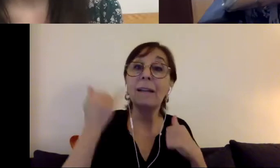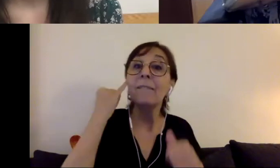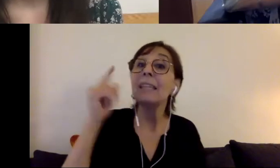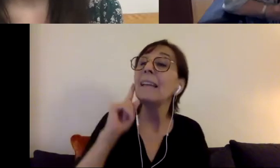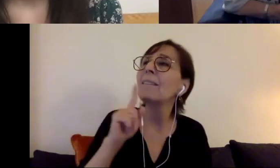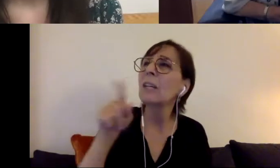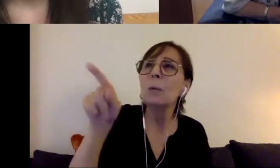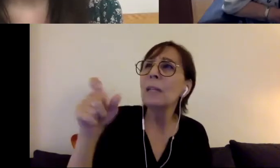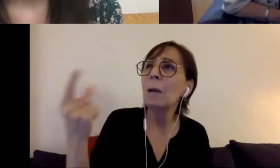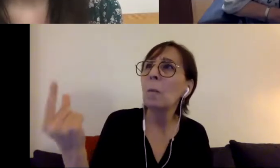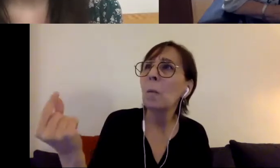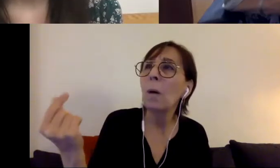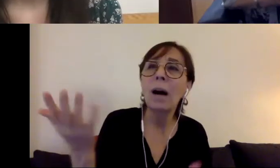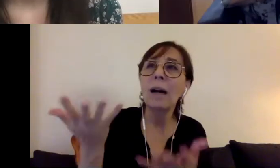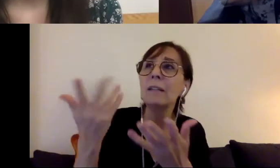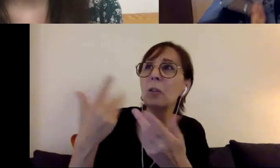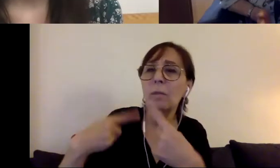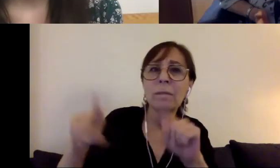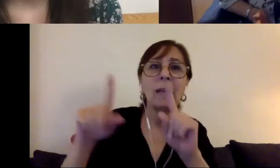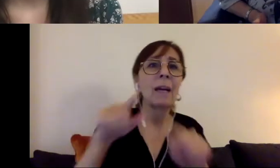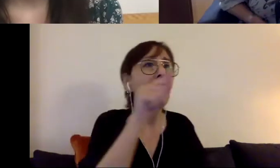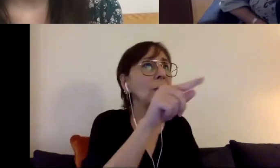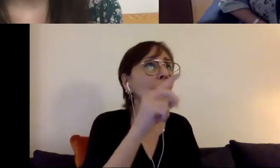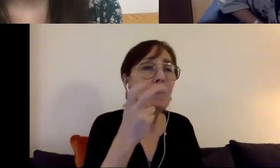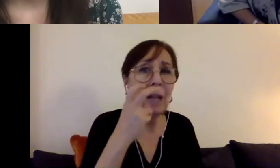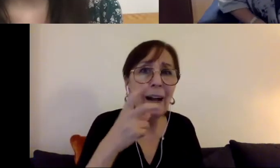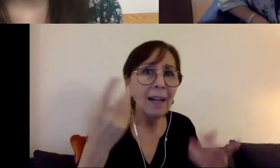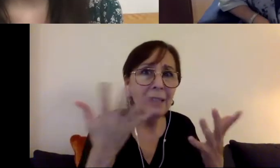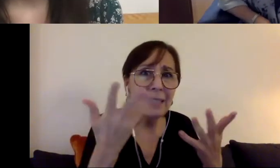were blind, what did you need? If you had a physical disability, what did you need?